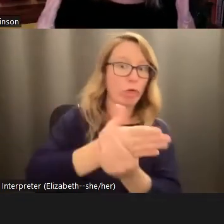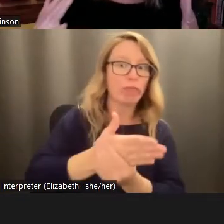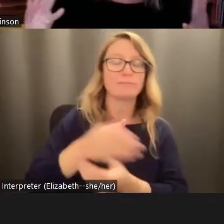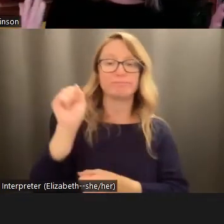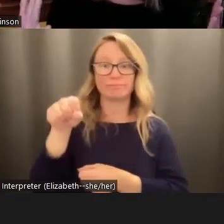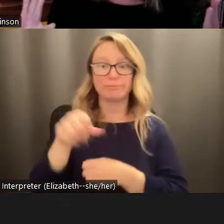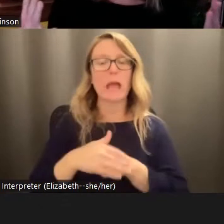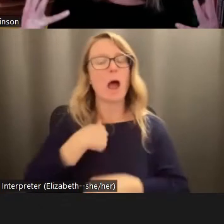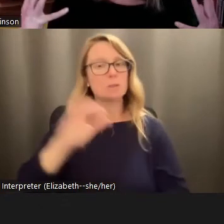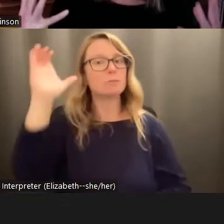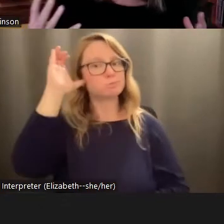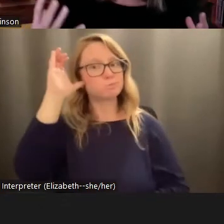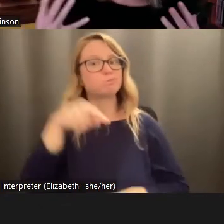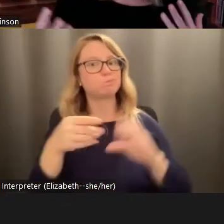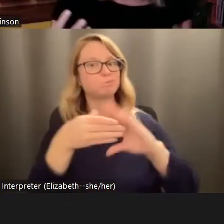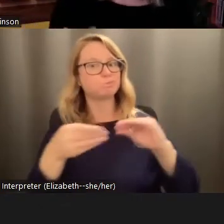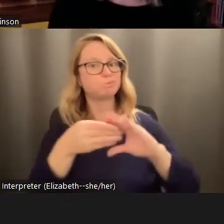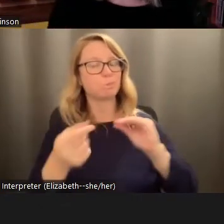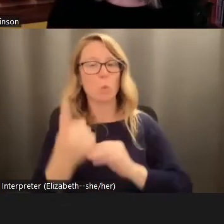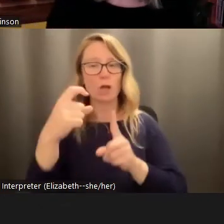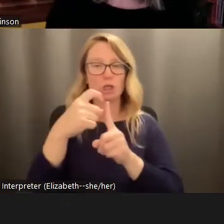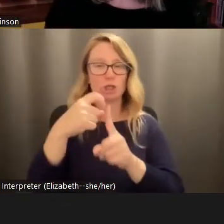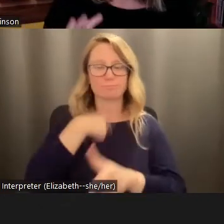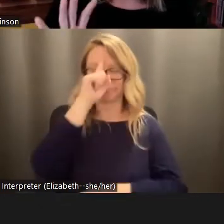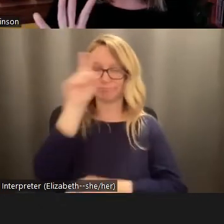was listening to talk, the term that was coming to my mind is